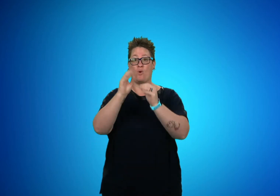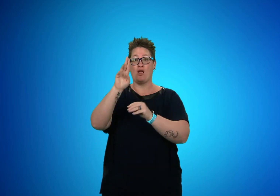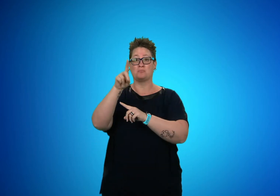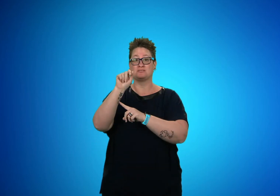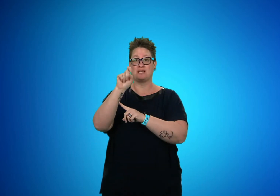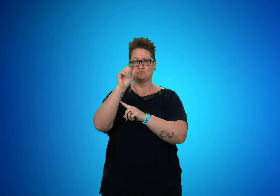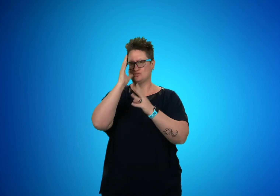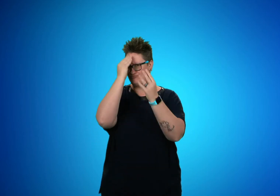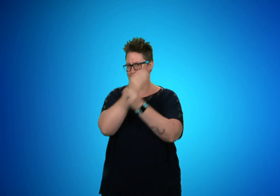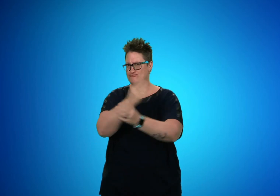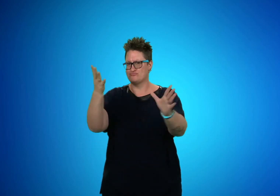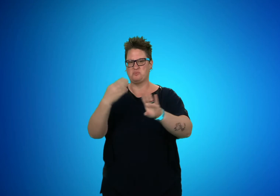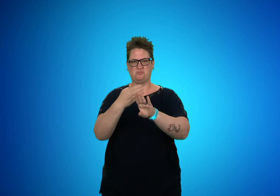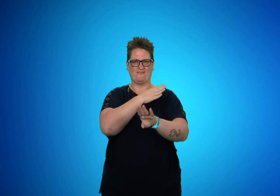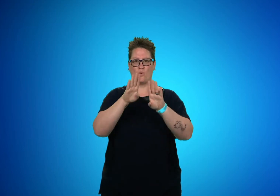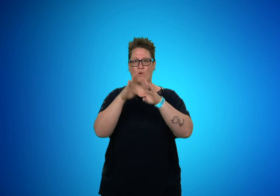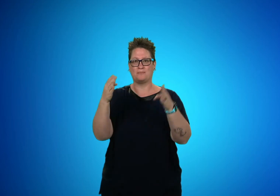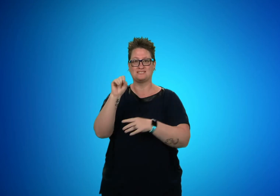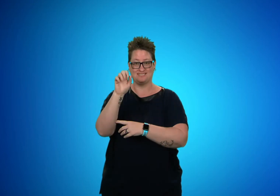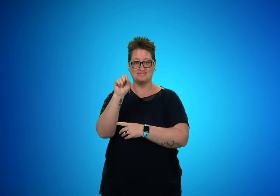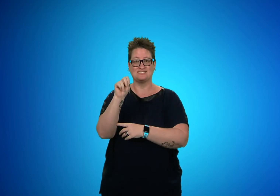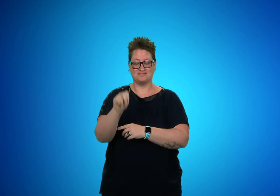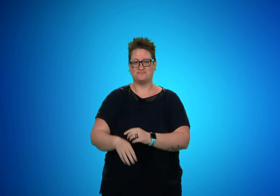More updates will be provided before the start of Open Season.